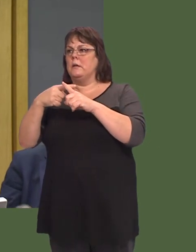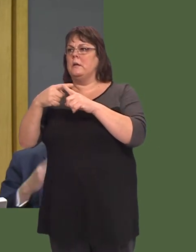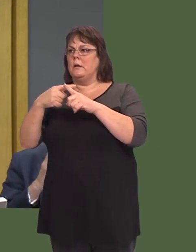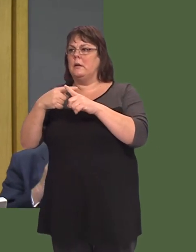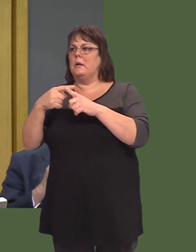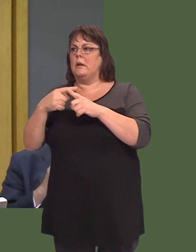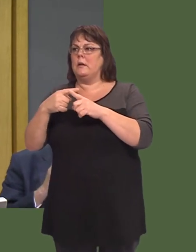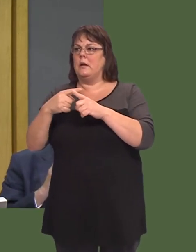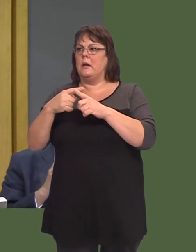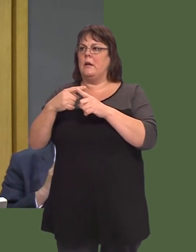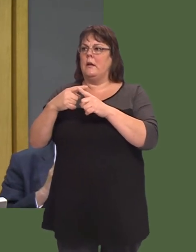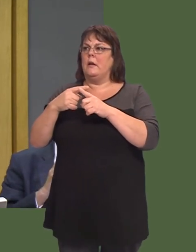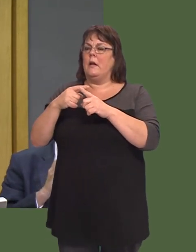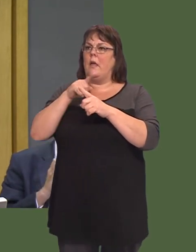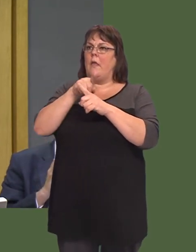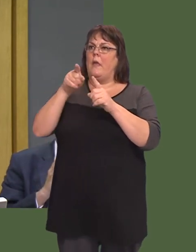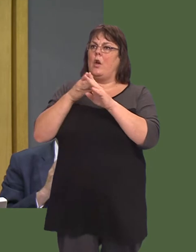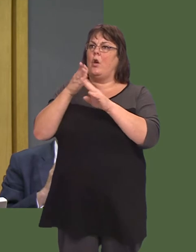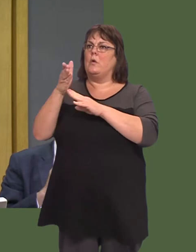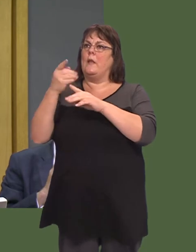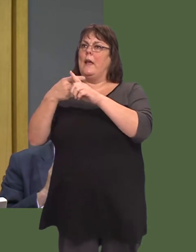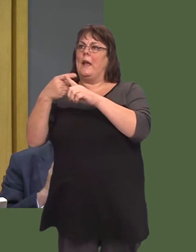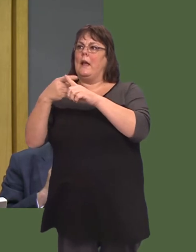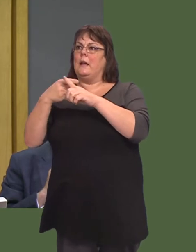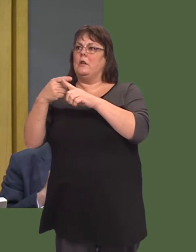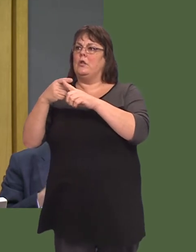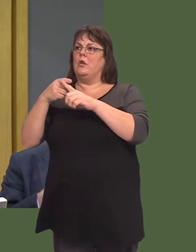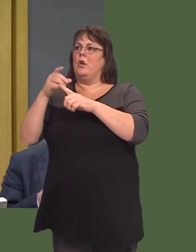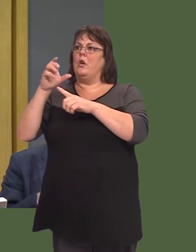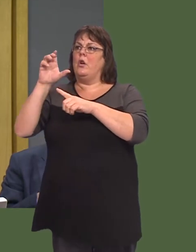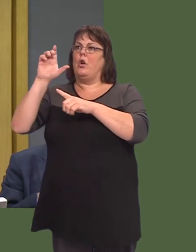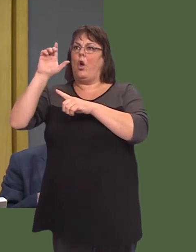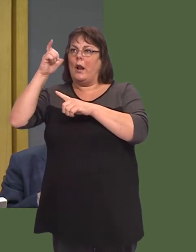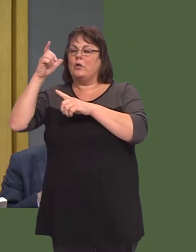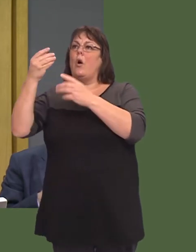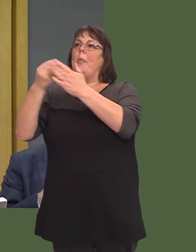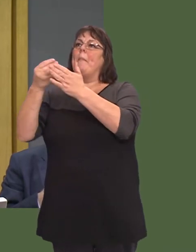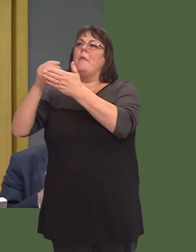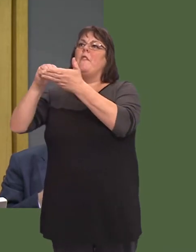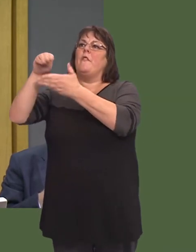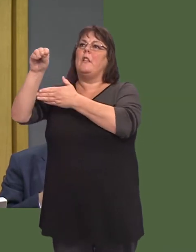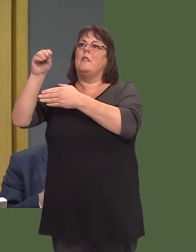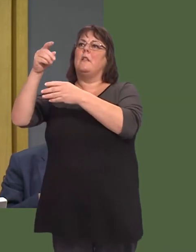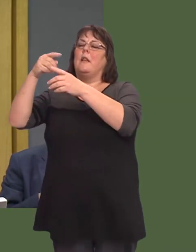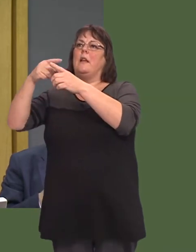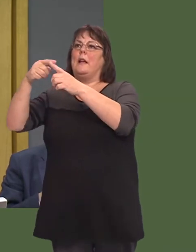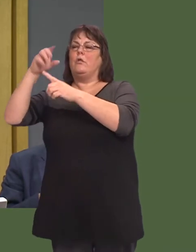forces pay into the levy goes to the English police college, in Wales it goes to the Welsh Government and, therefore, this lies in your hands?